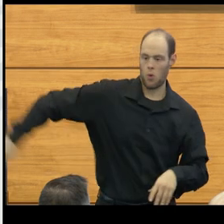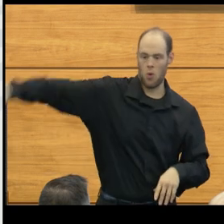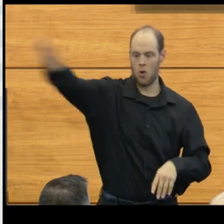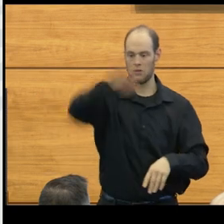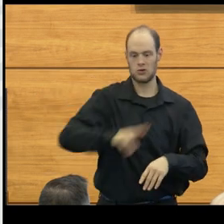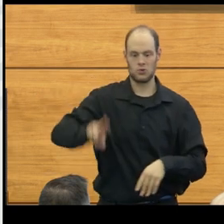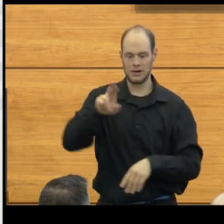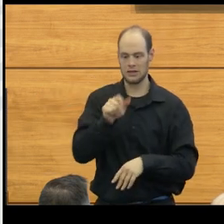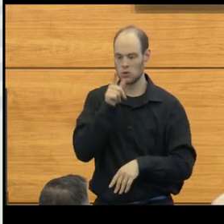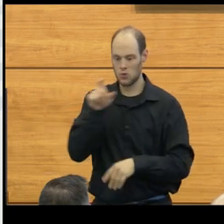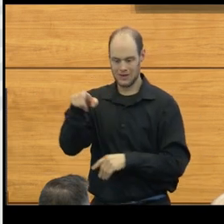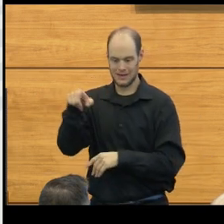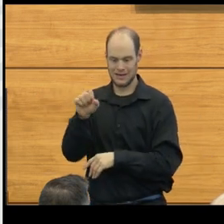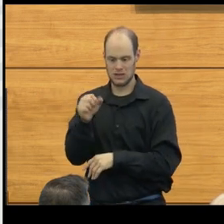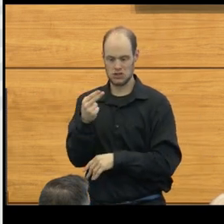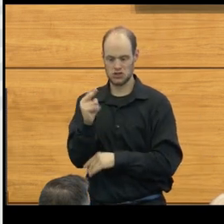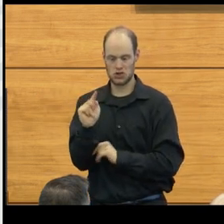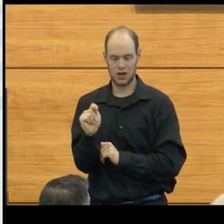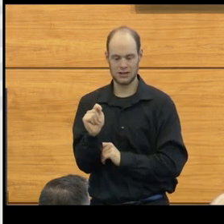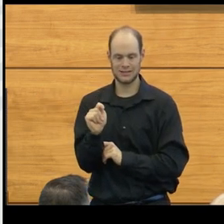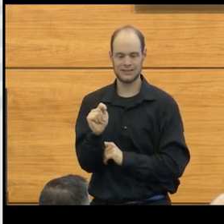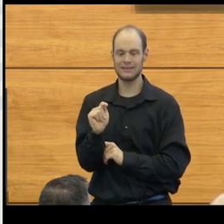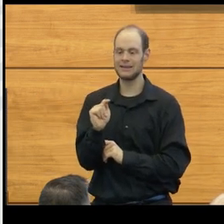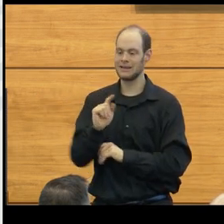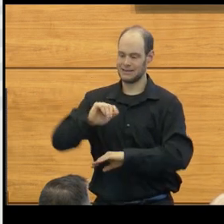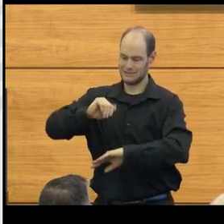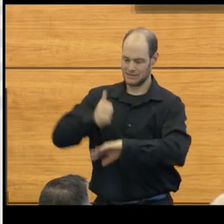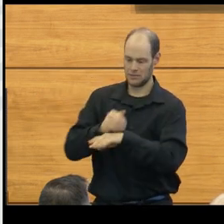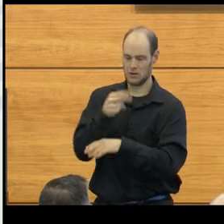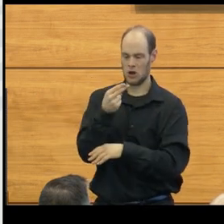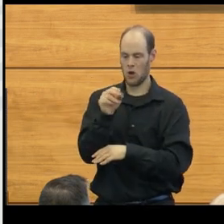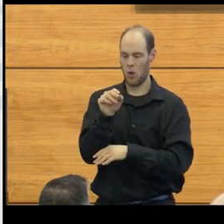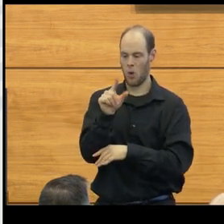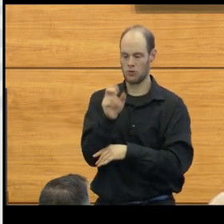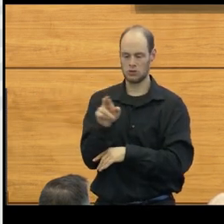that needed shunt systems, that he eventually formed the Holter Corporation.